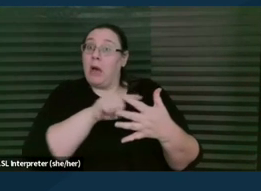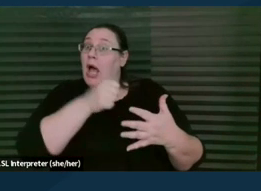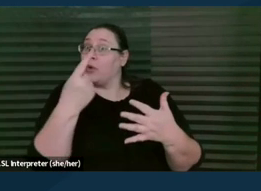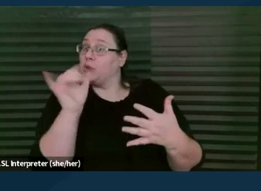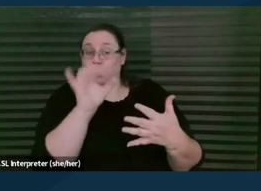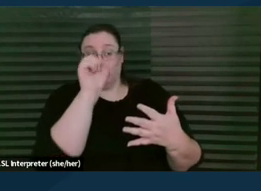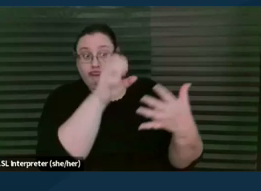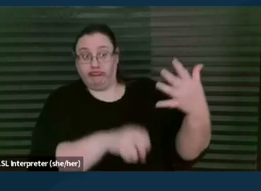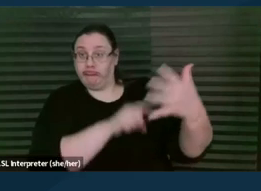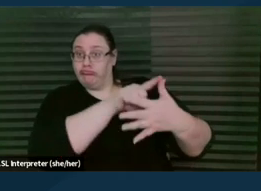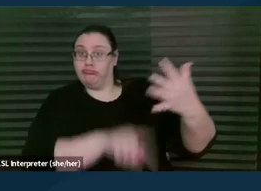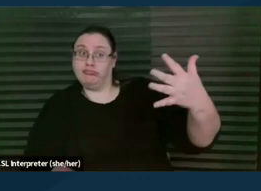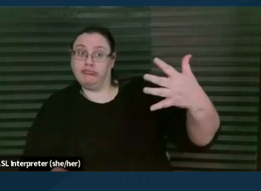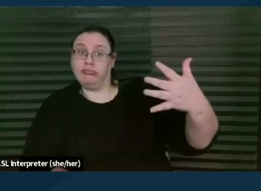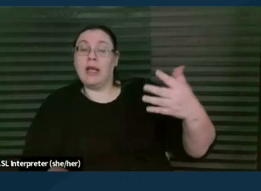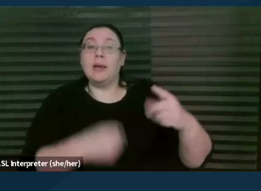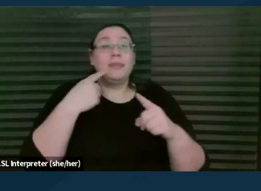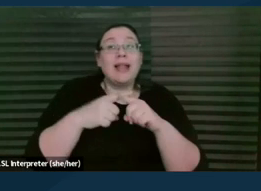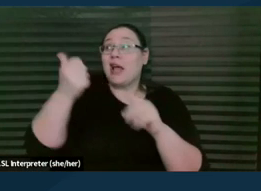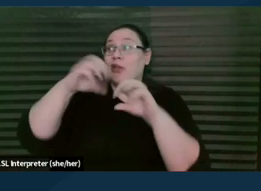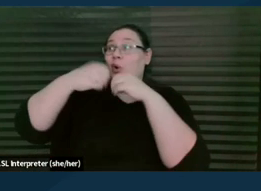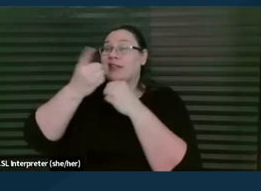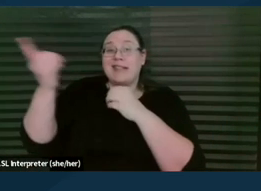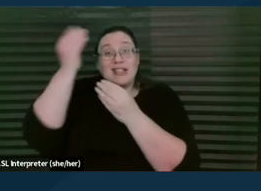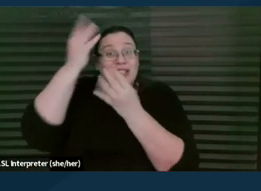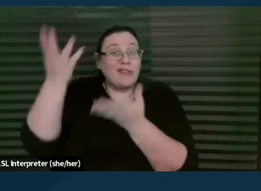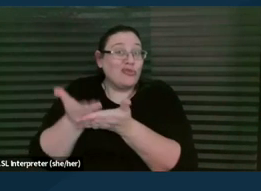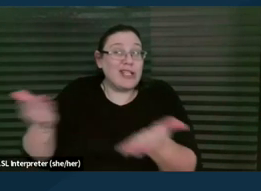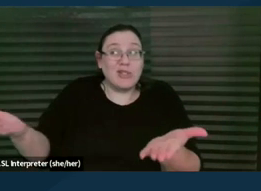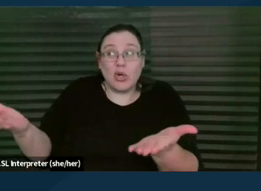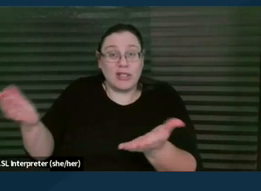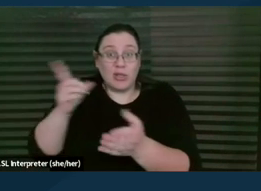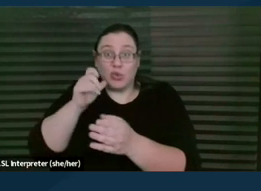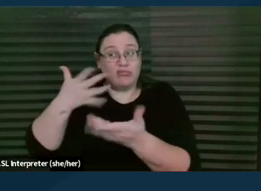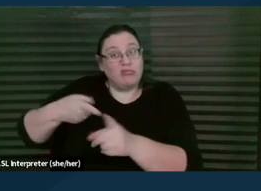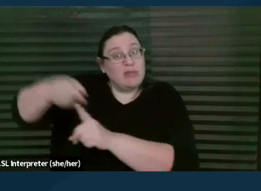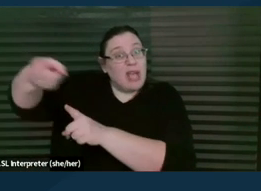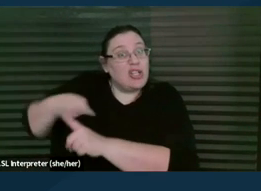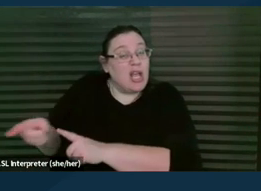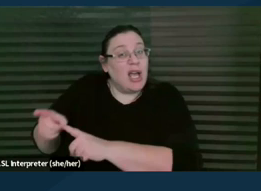again from organizations that are specializing in alternative dispute resolution and so on